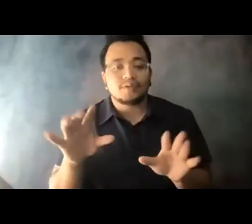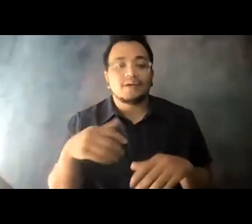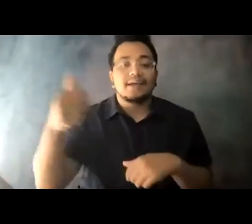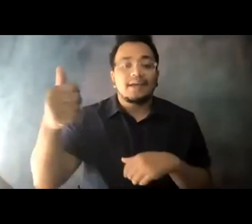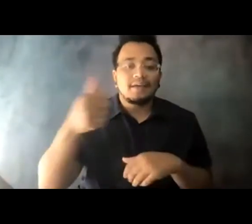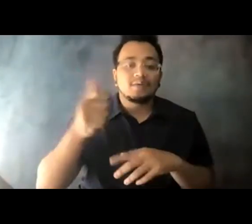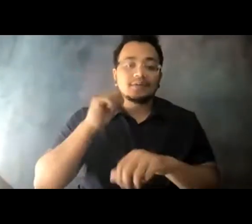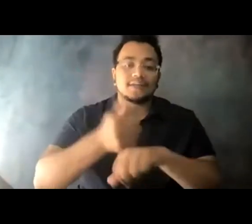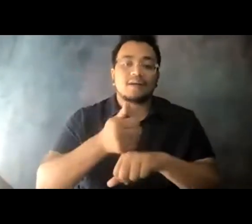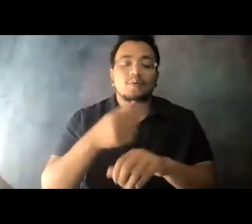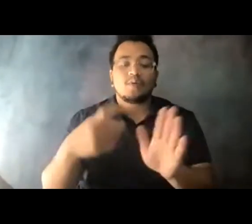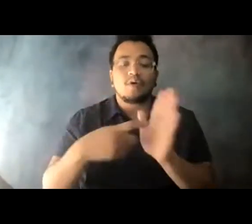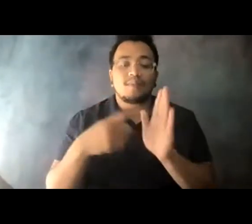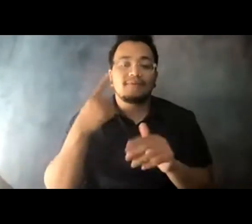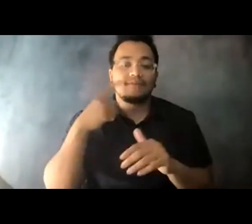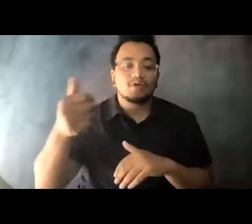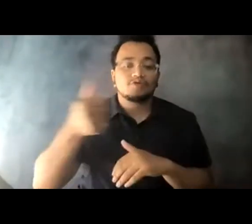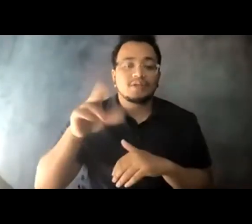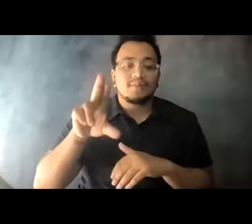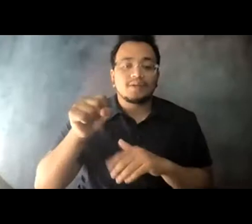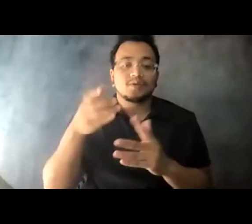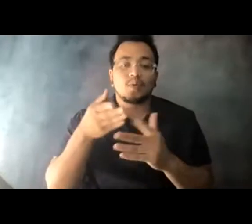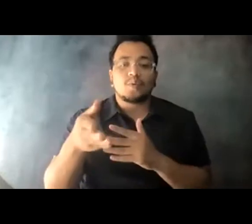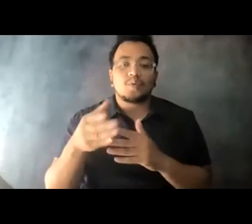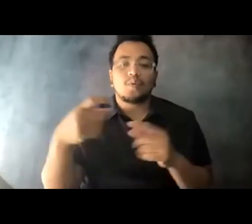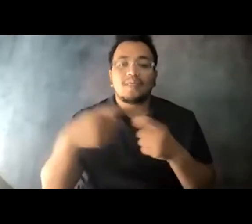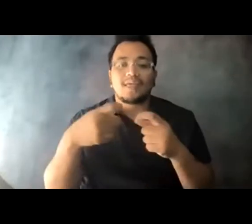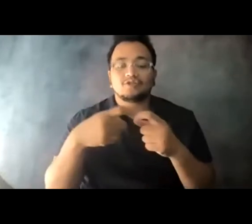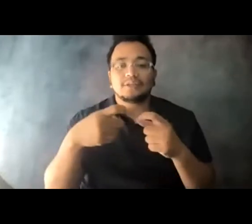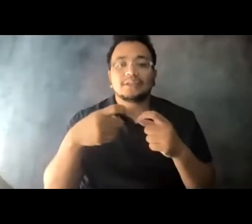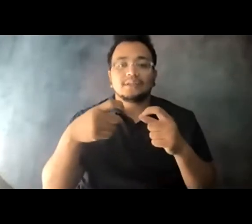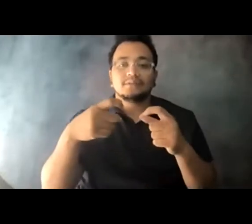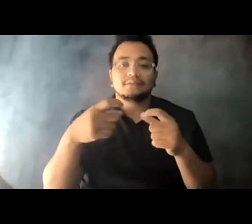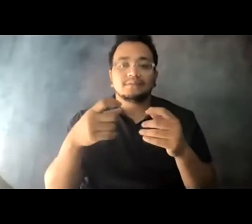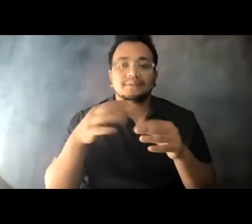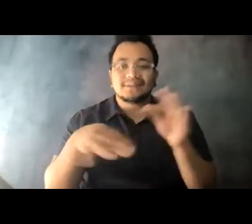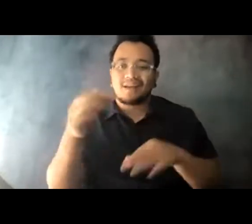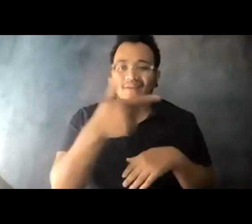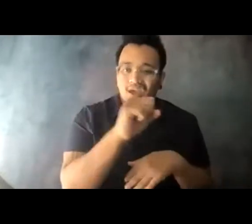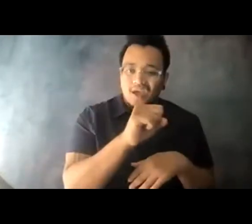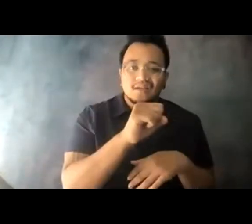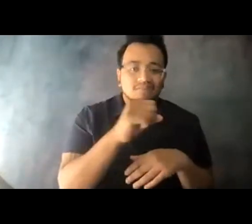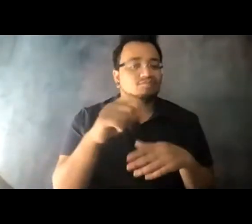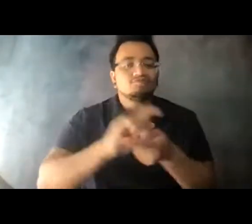system, even before President Biden announced his 14:09:05 greenhouse gas emission reduction goals.